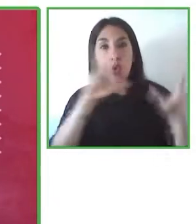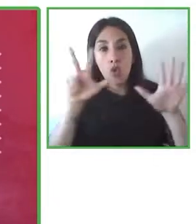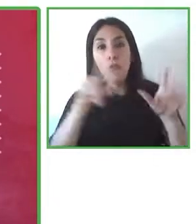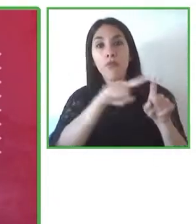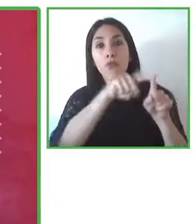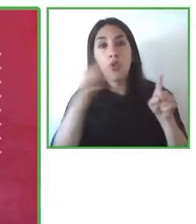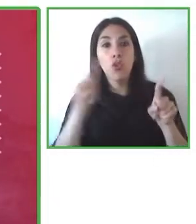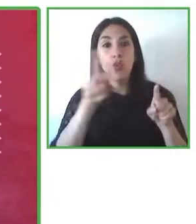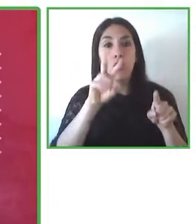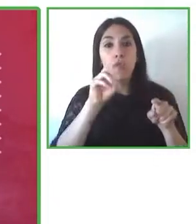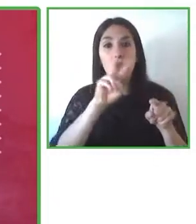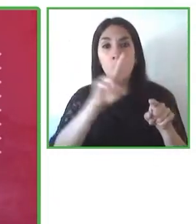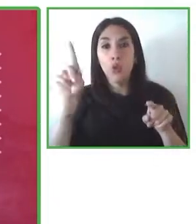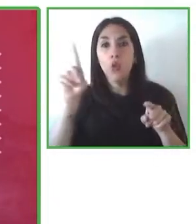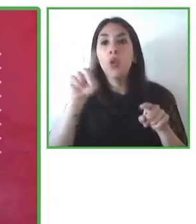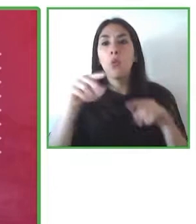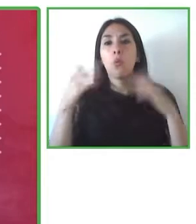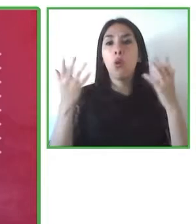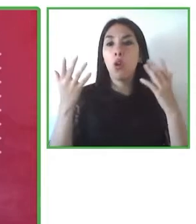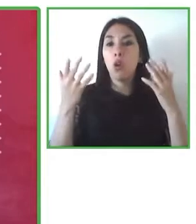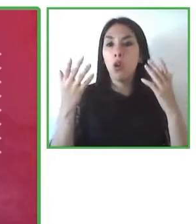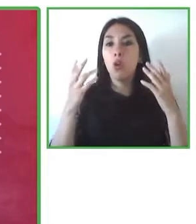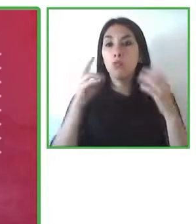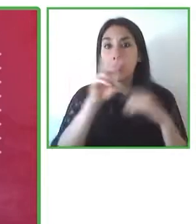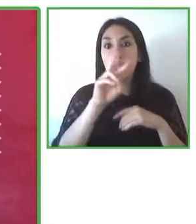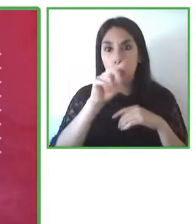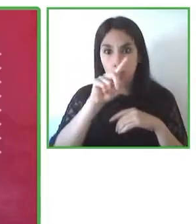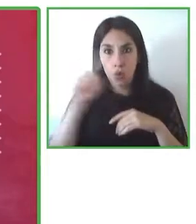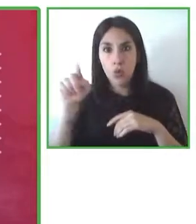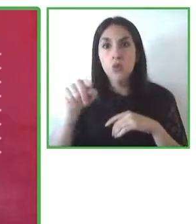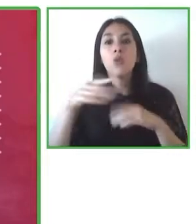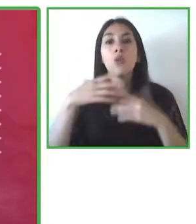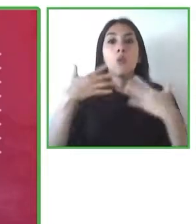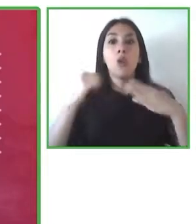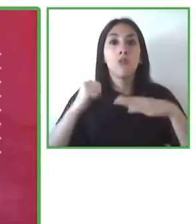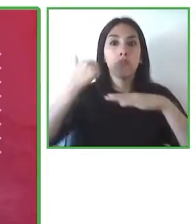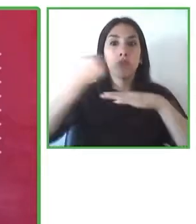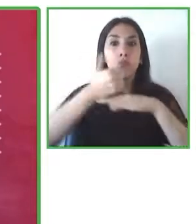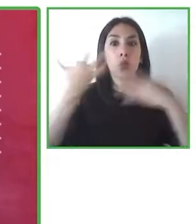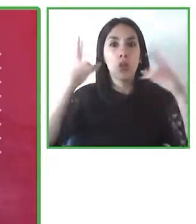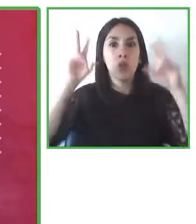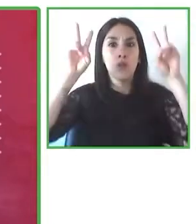as the director of the accessibility and digital inclusion program